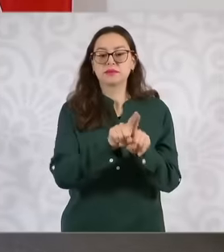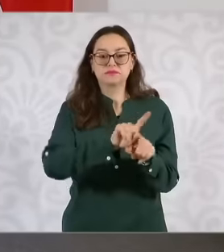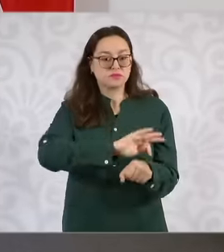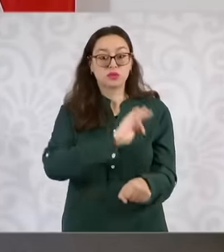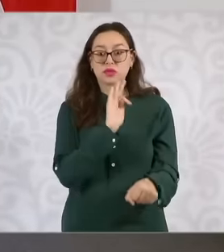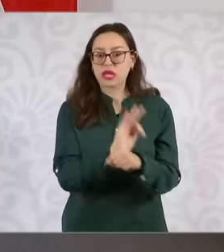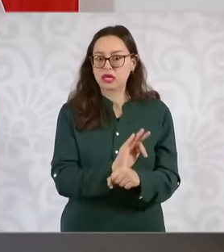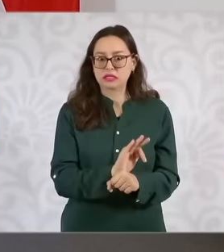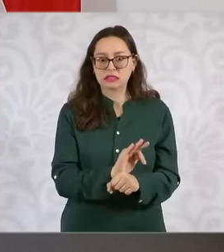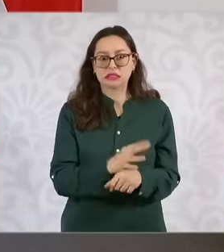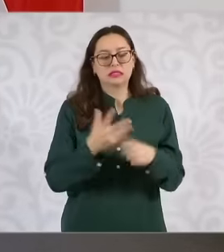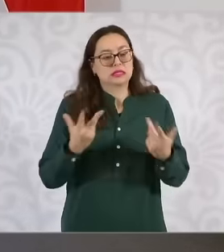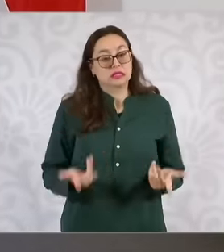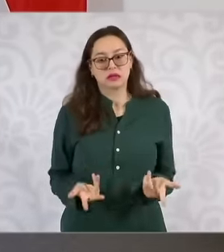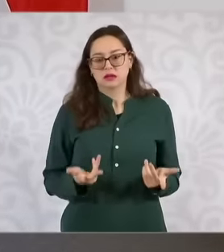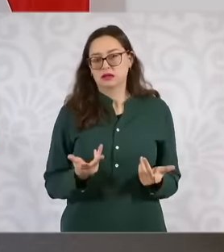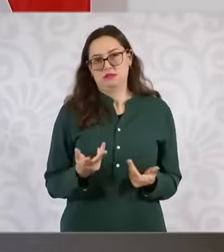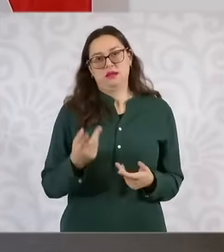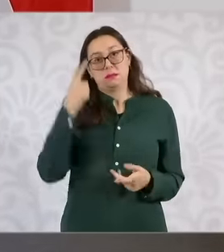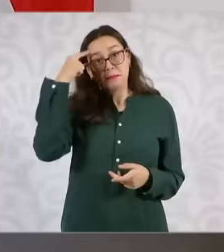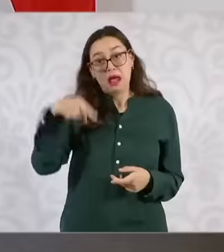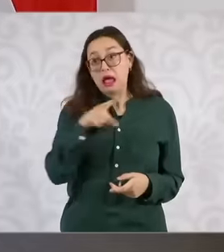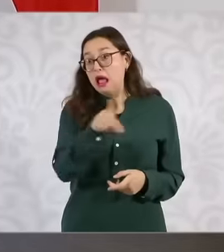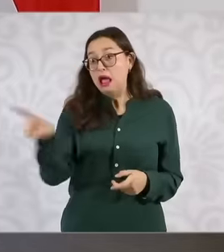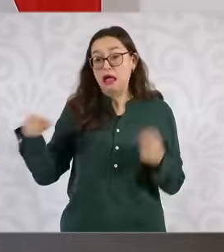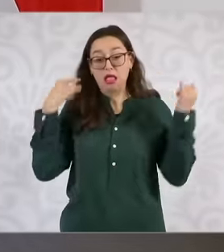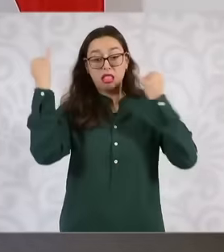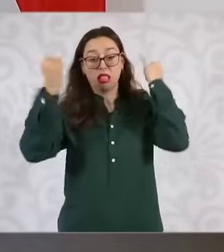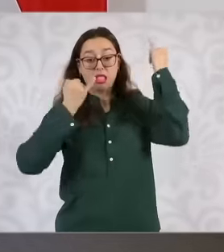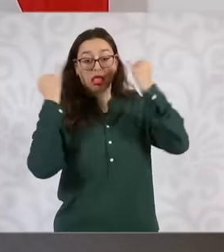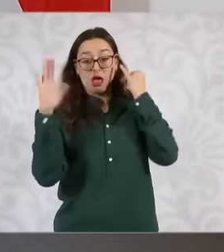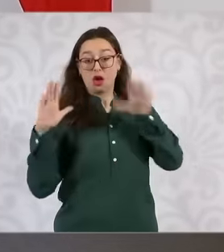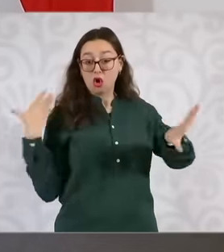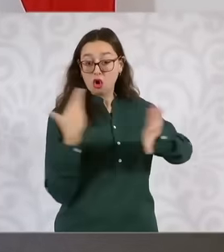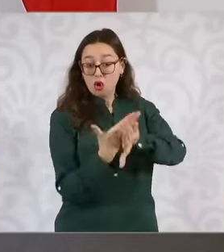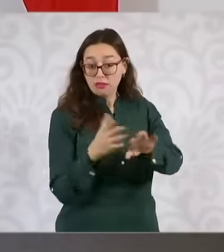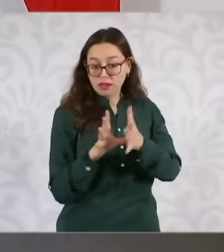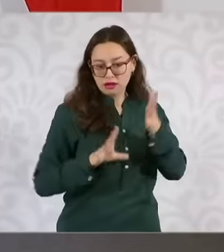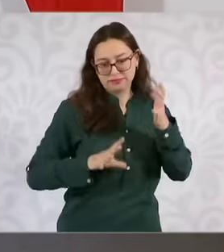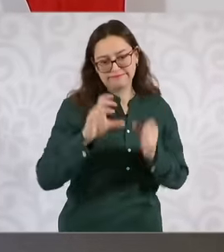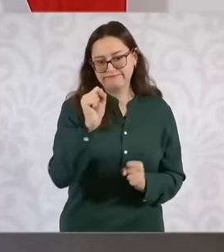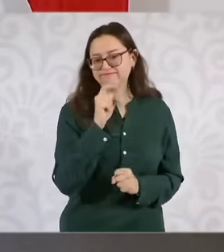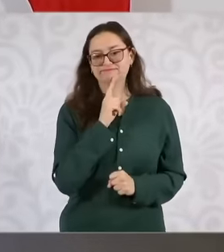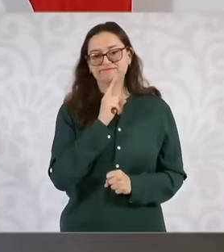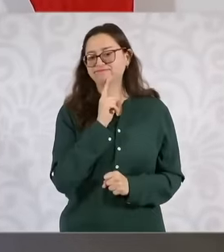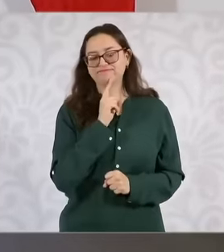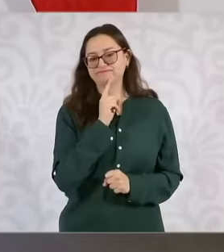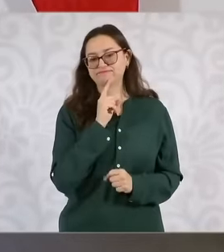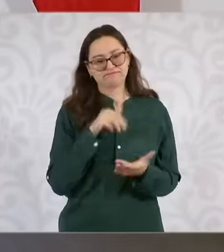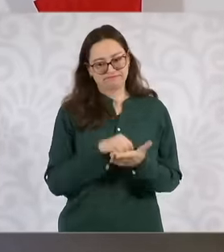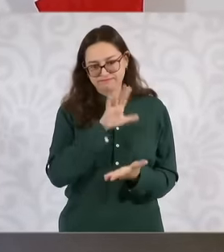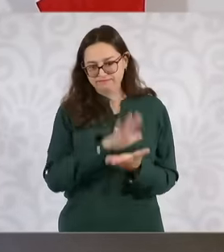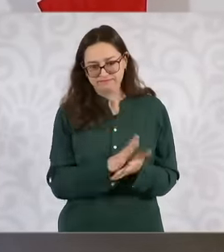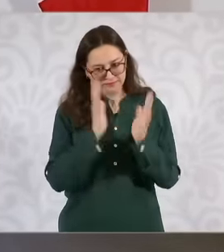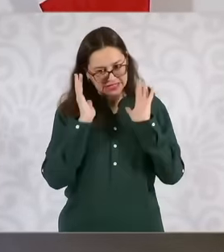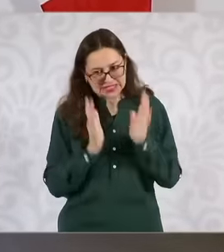in fact the amparo trial is inadmissible in the case of constitutional reforms, it is a